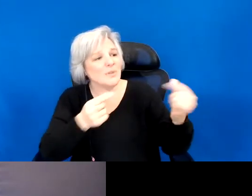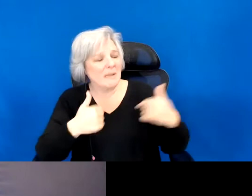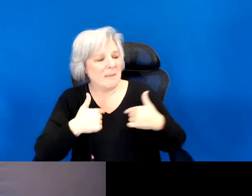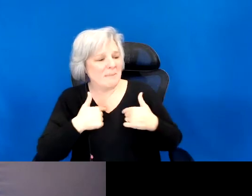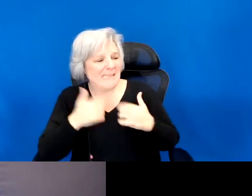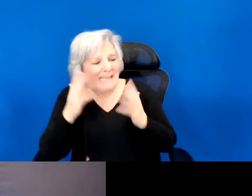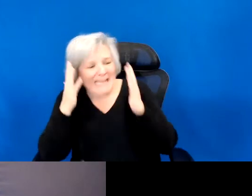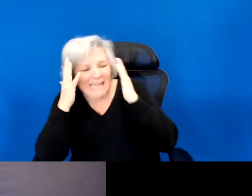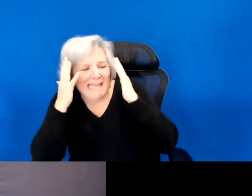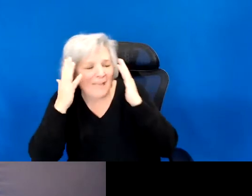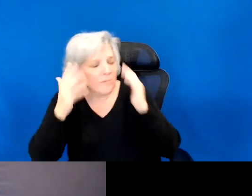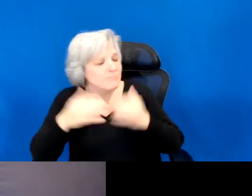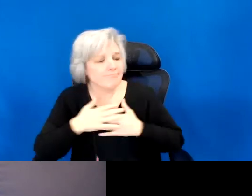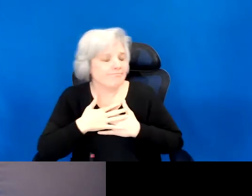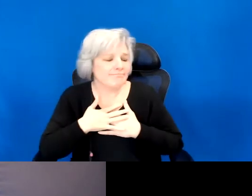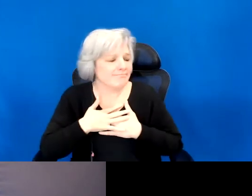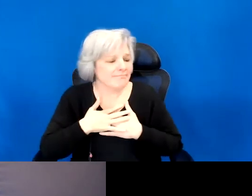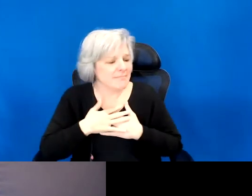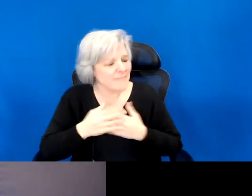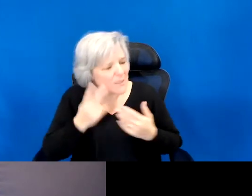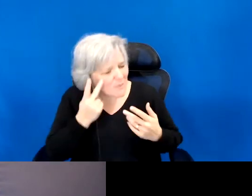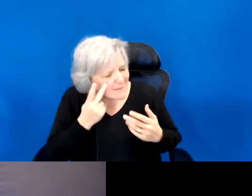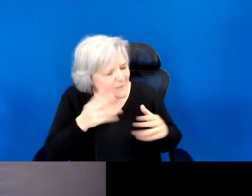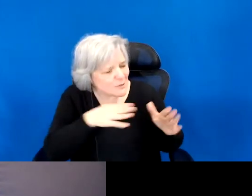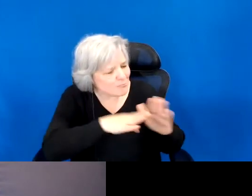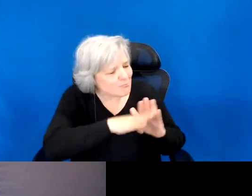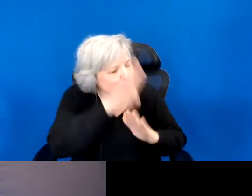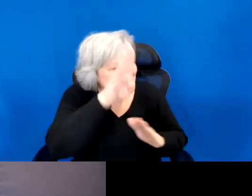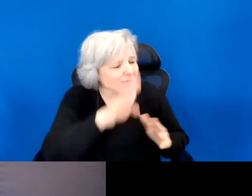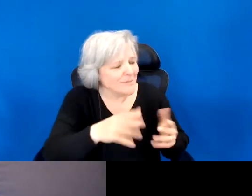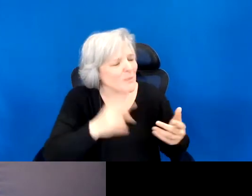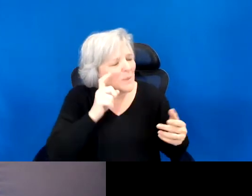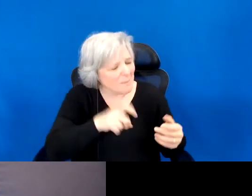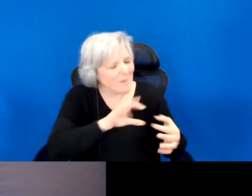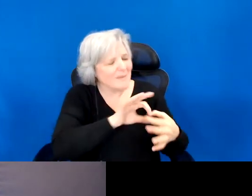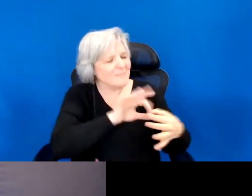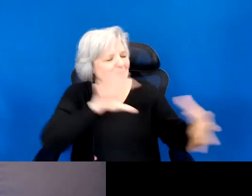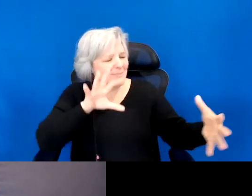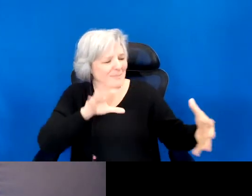loosening. I know that we must lose our mothers.